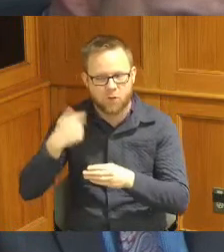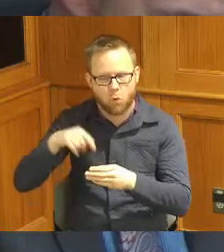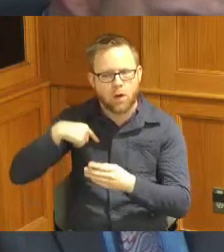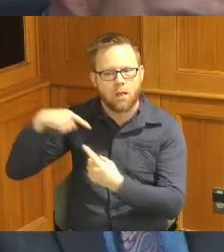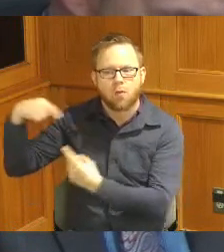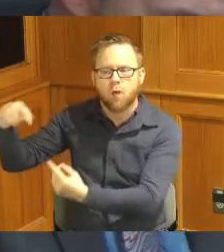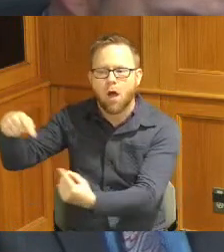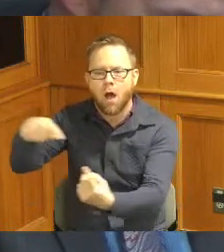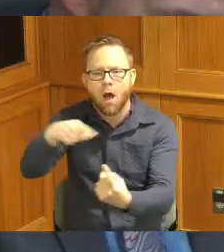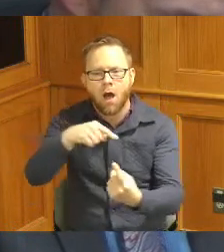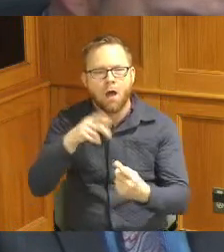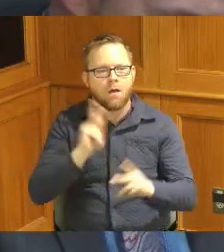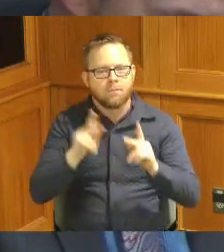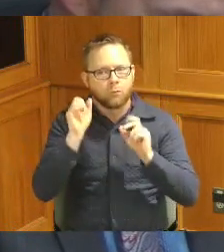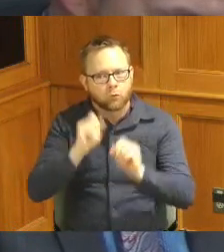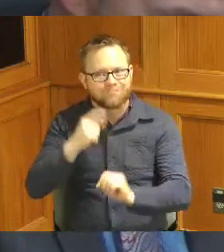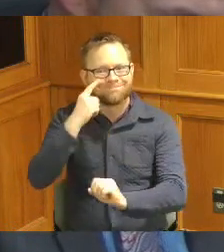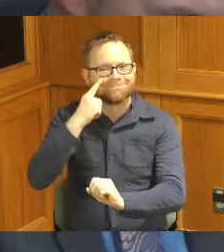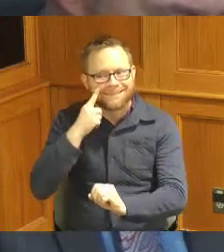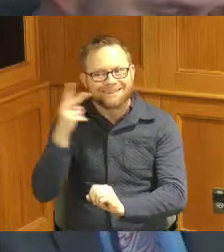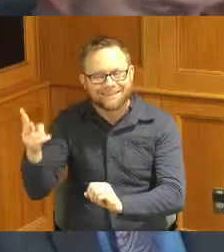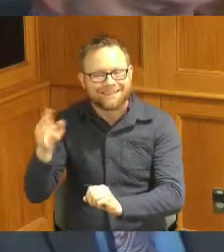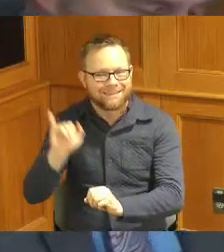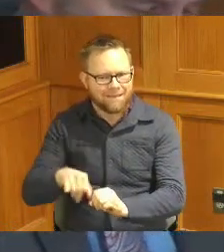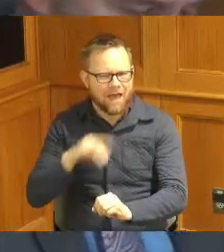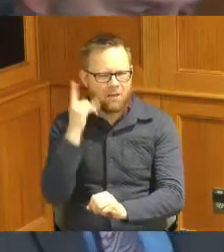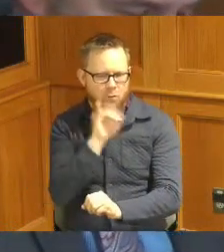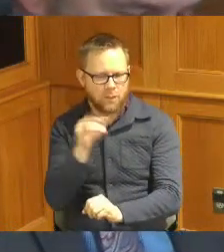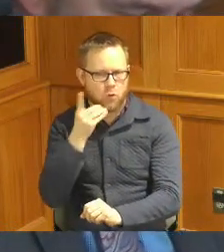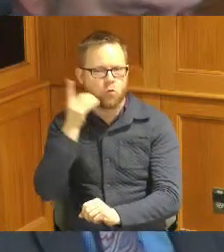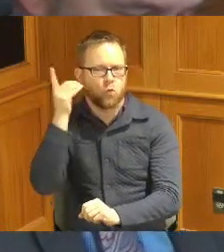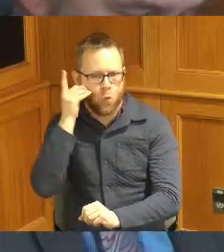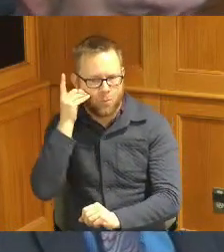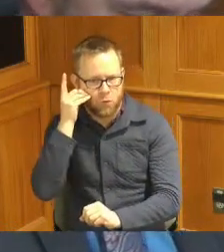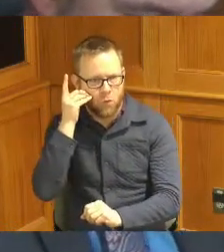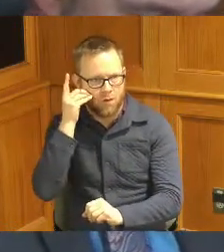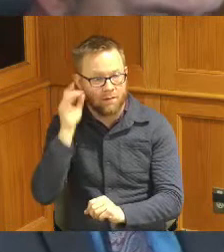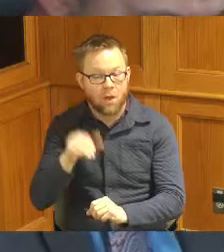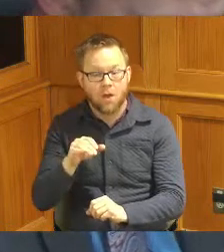stormontory cell setting and then we recognize that the overdose deaths in Hamilton County have